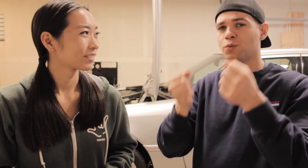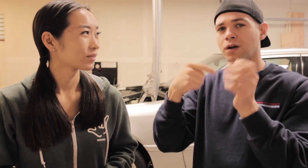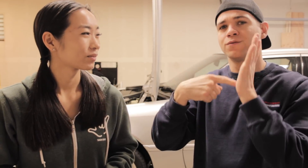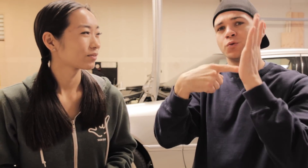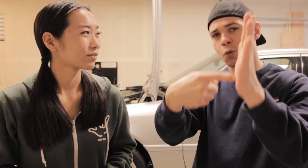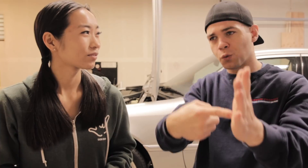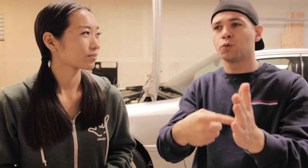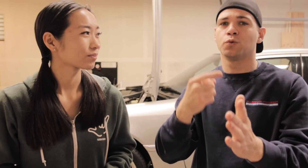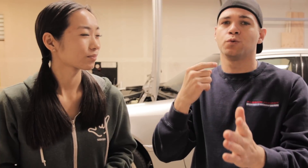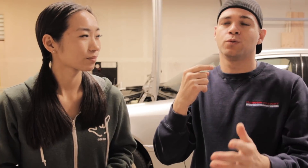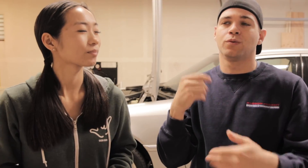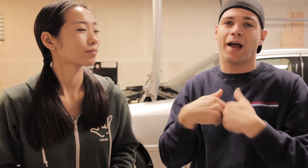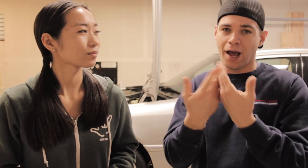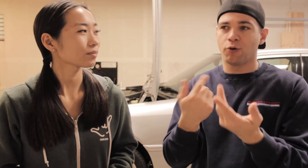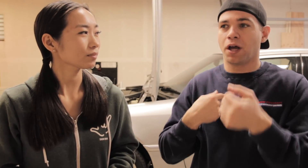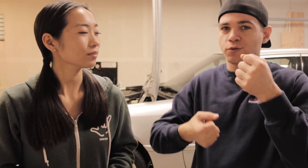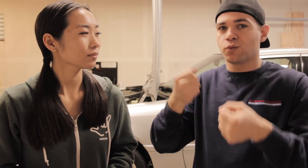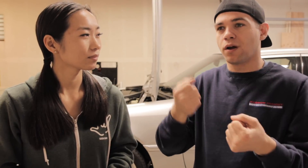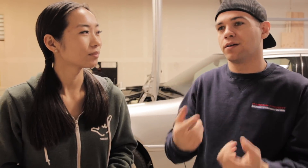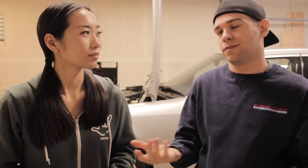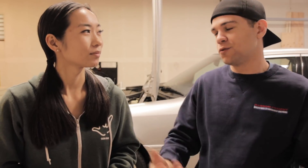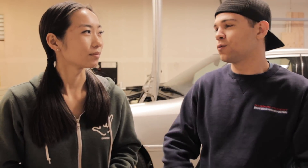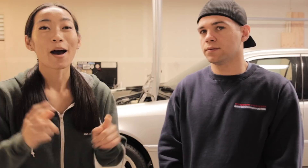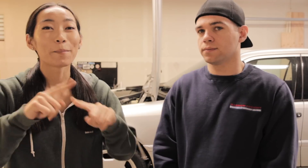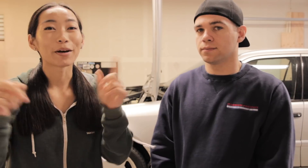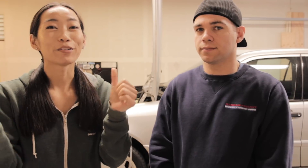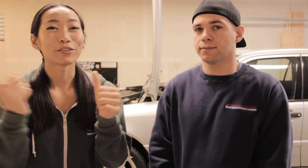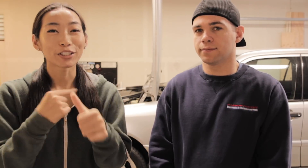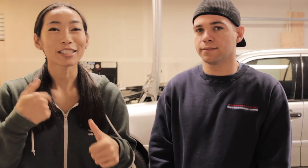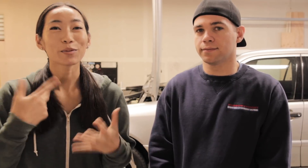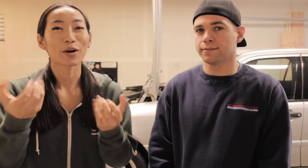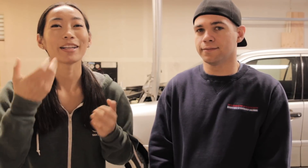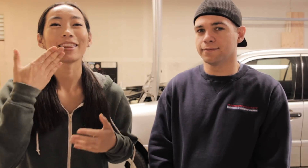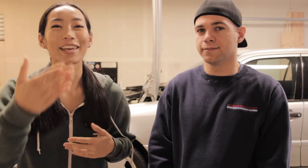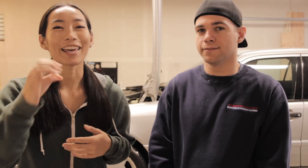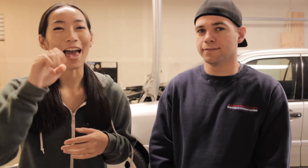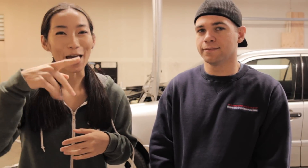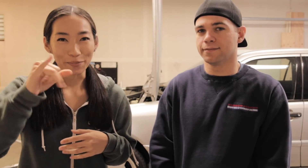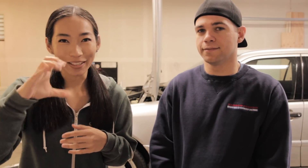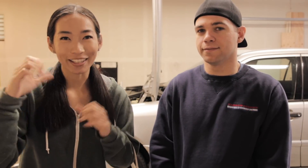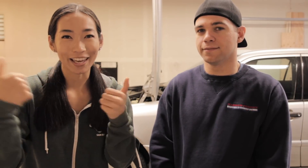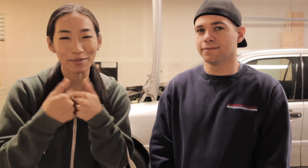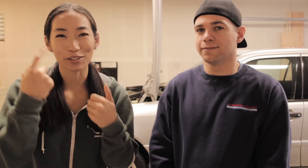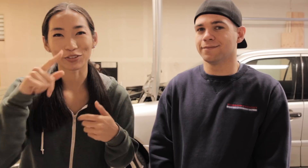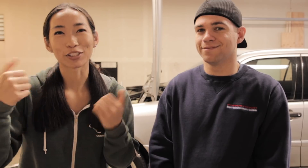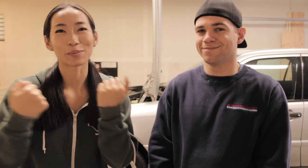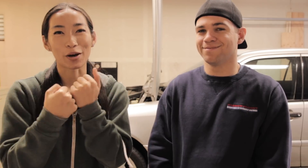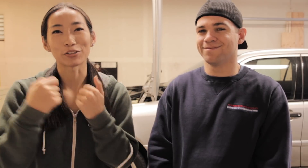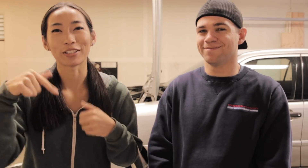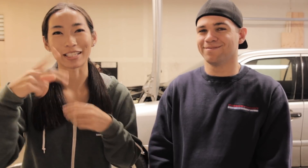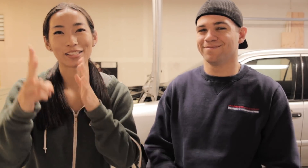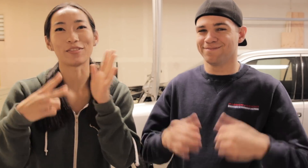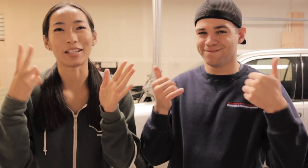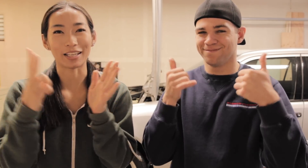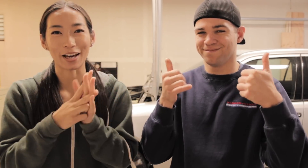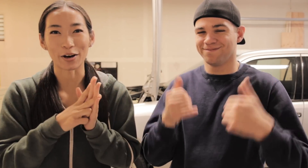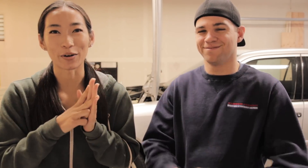and show you how I drive E: But first I want to thank Epic Games for sponsoring this video!